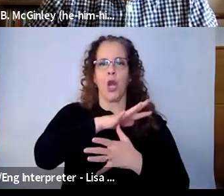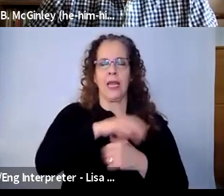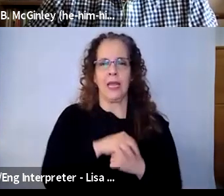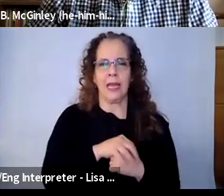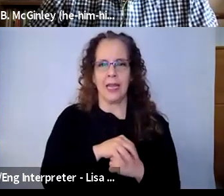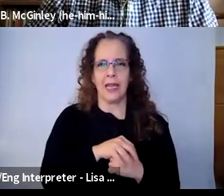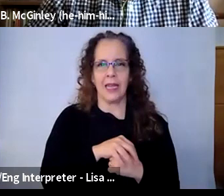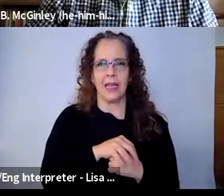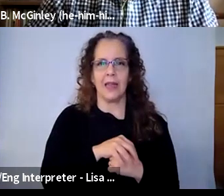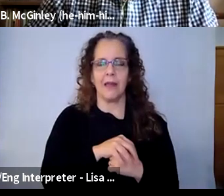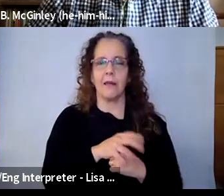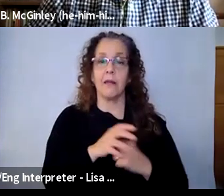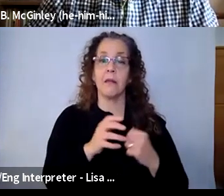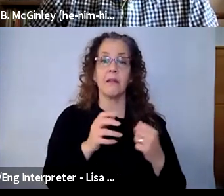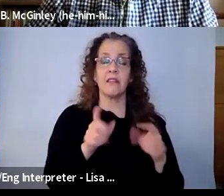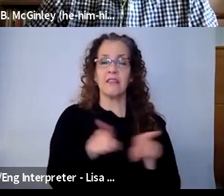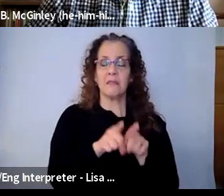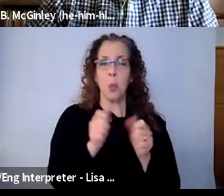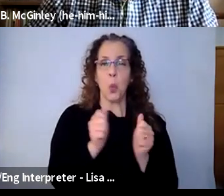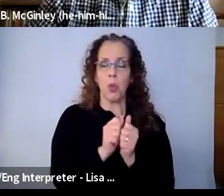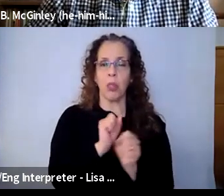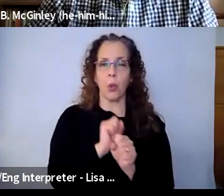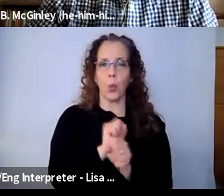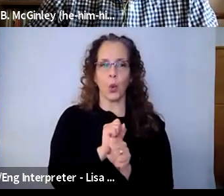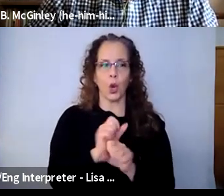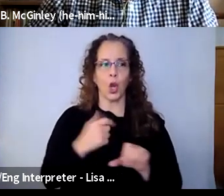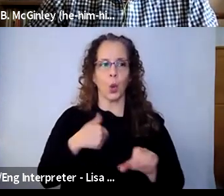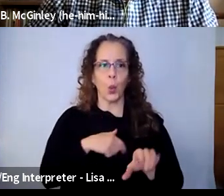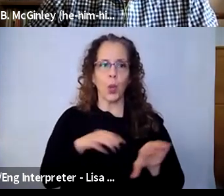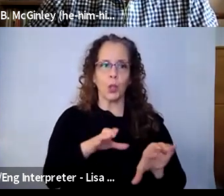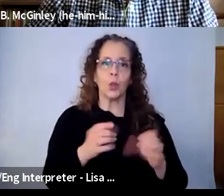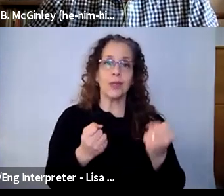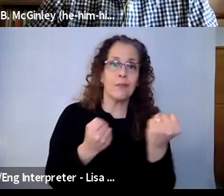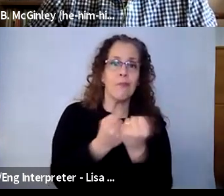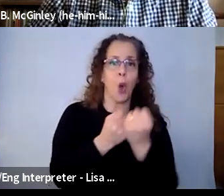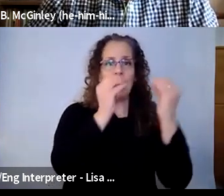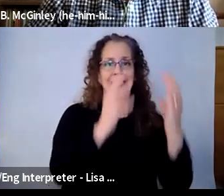along with the work that we were doing to support teachers in the classroom, remotely, synchronously, and sometimes